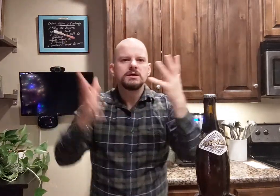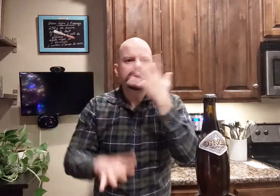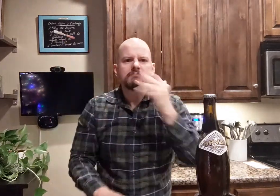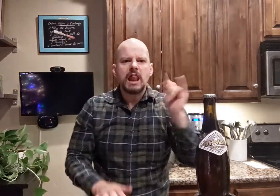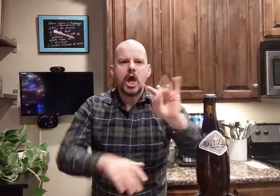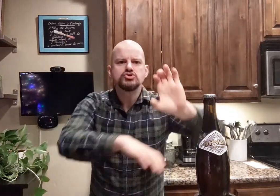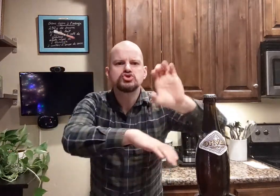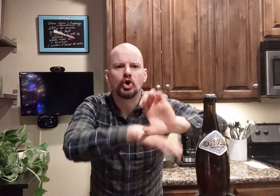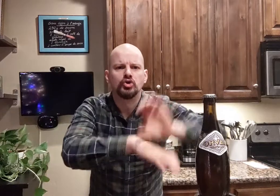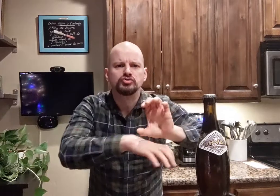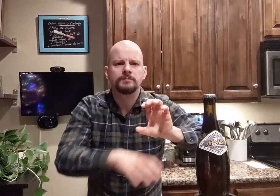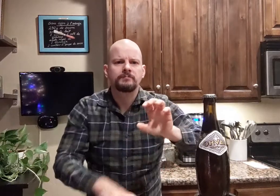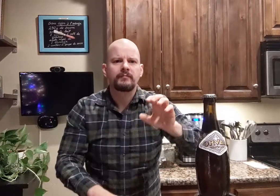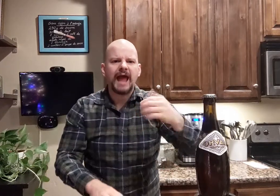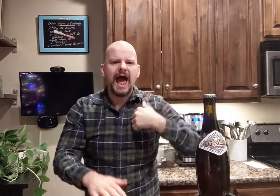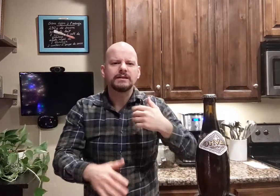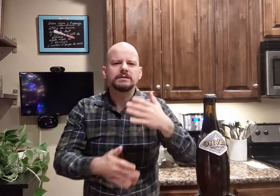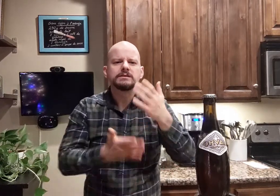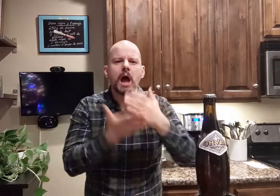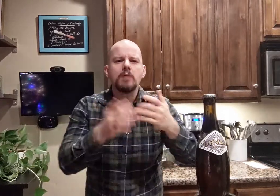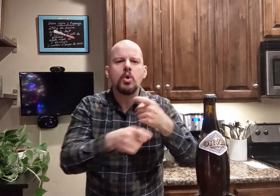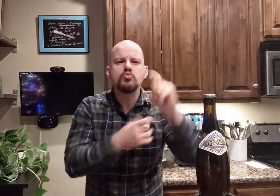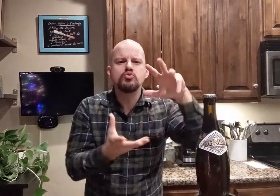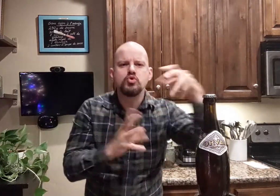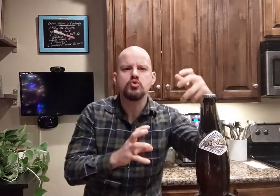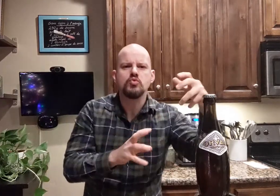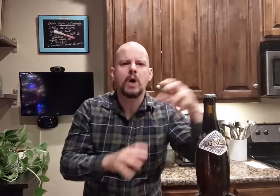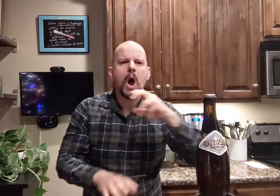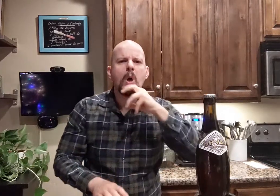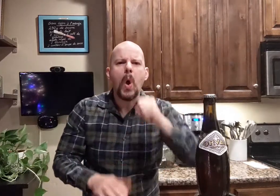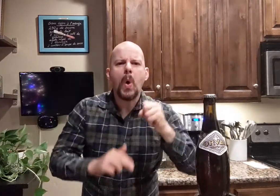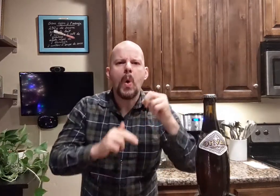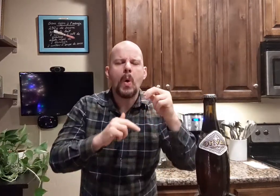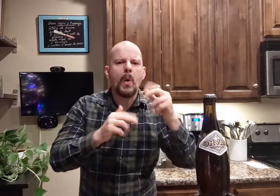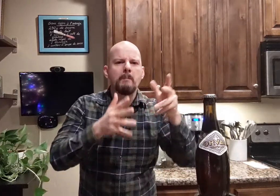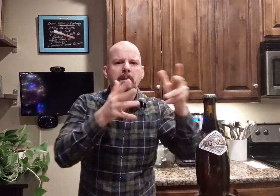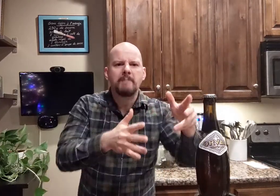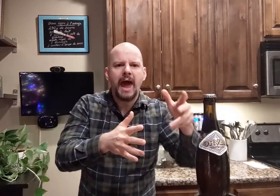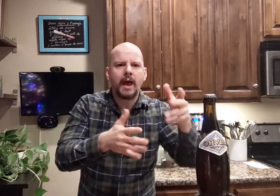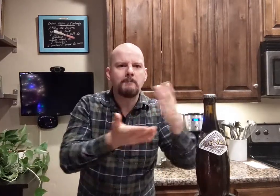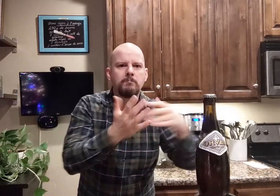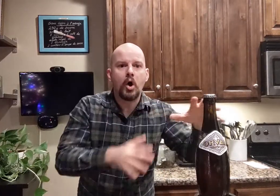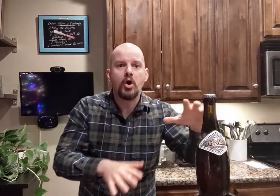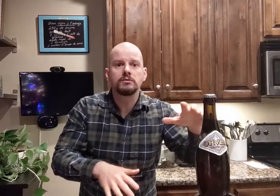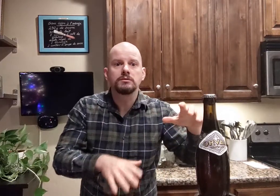It was a church and it had ruins and some old and abandoned parts.